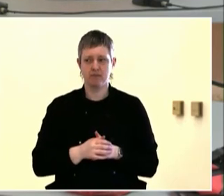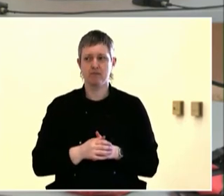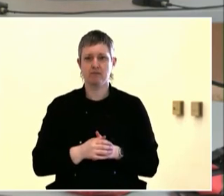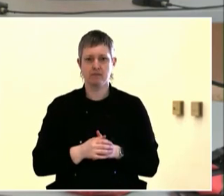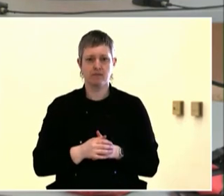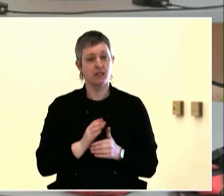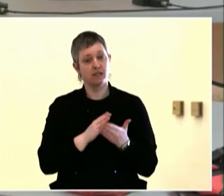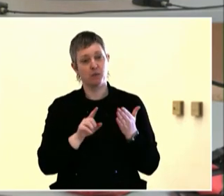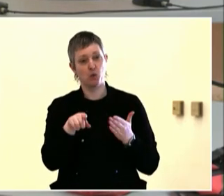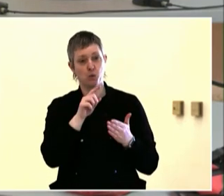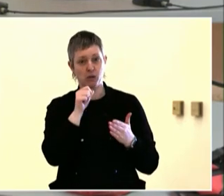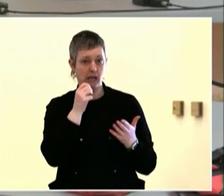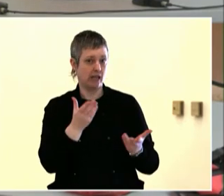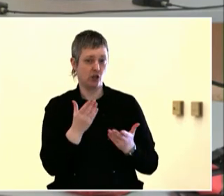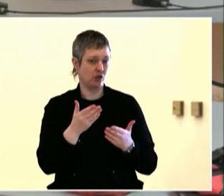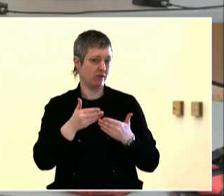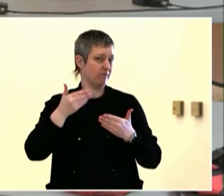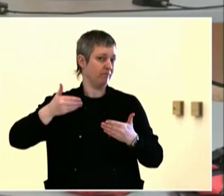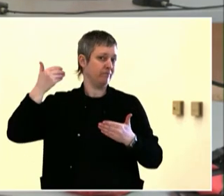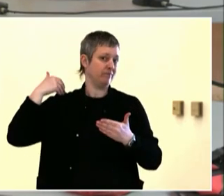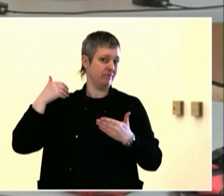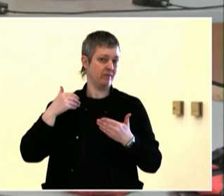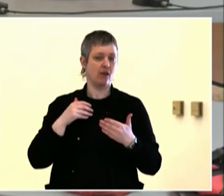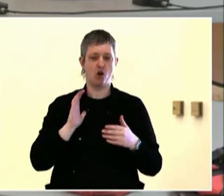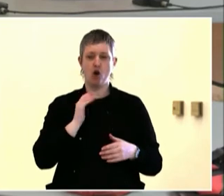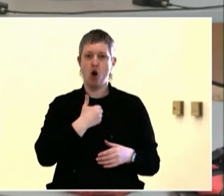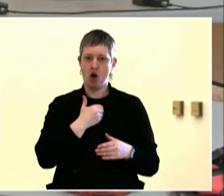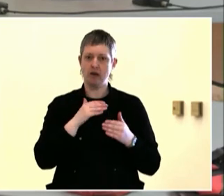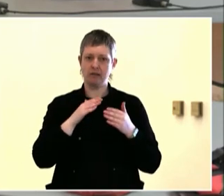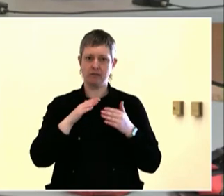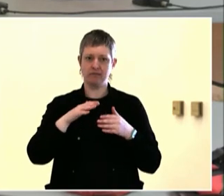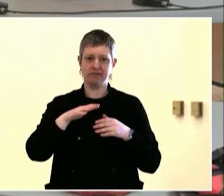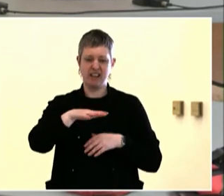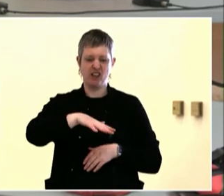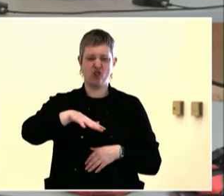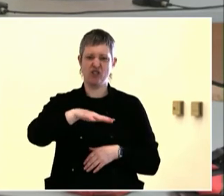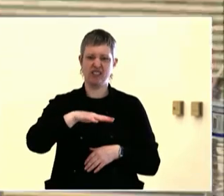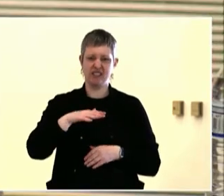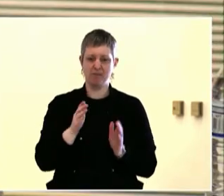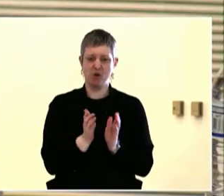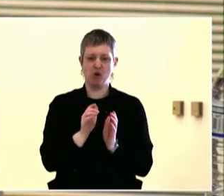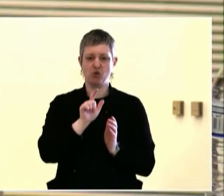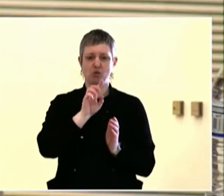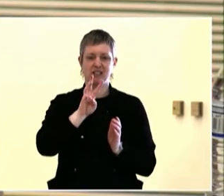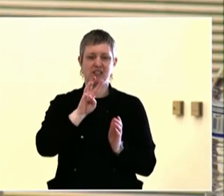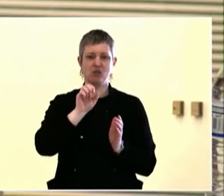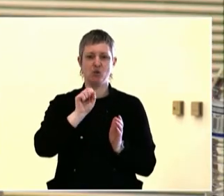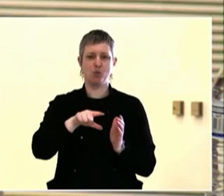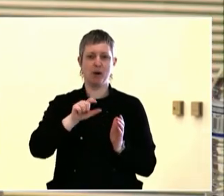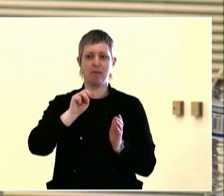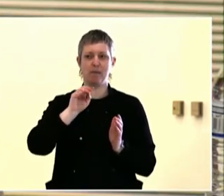Mr. Ed Washington lived at Vanport, but he was five years